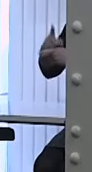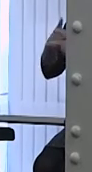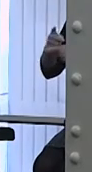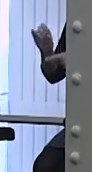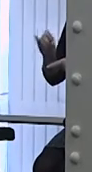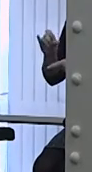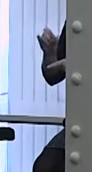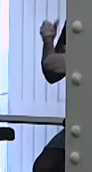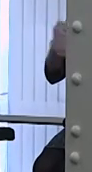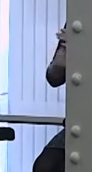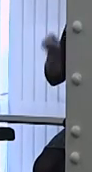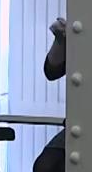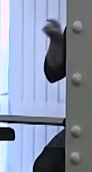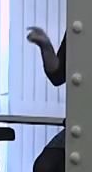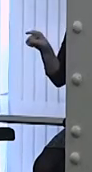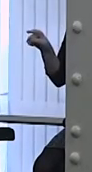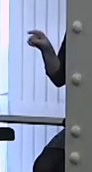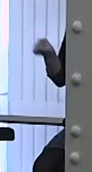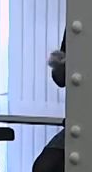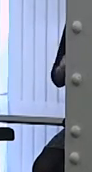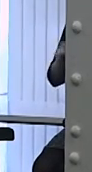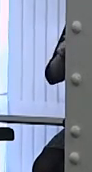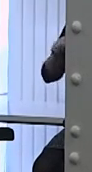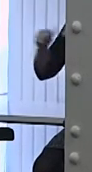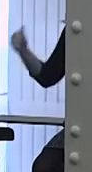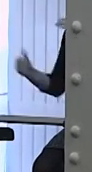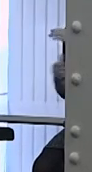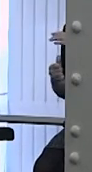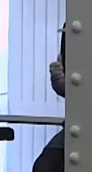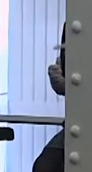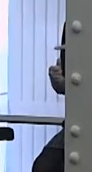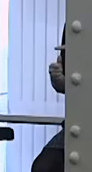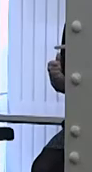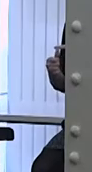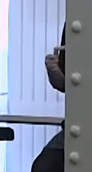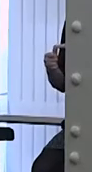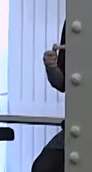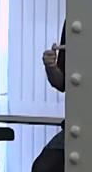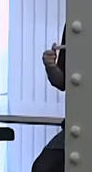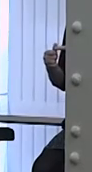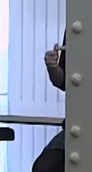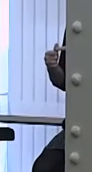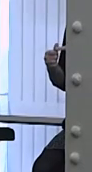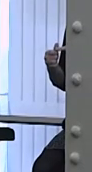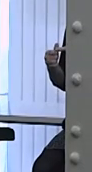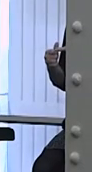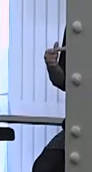And kind of as a subsection of that is contingent ability to accept or refuse treatment.